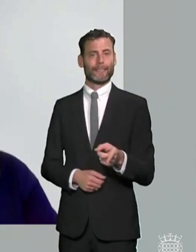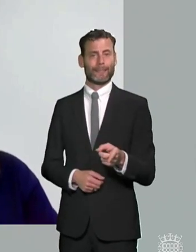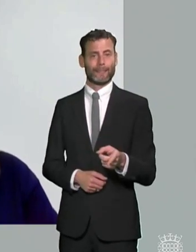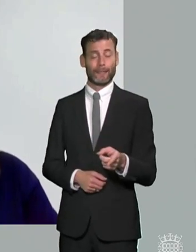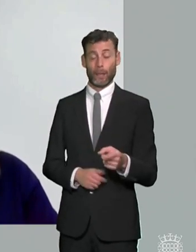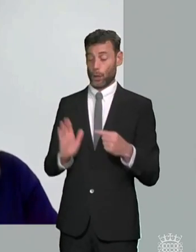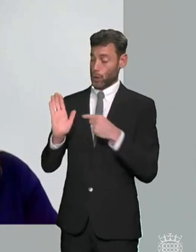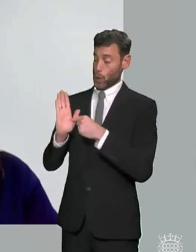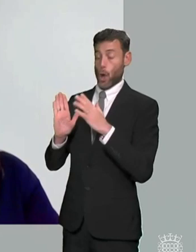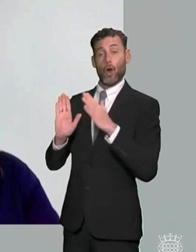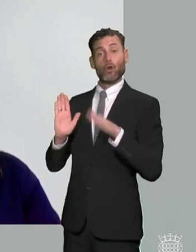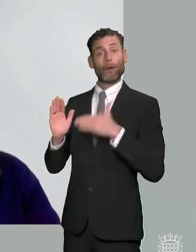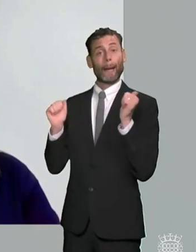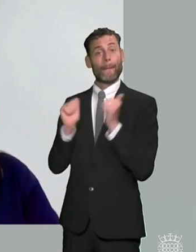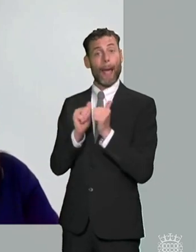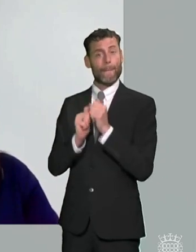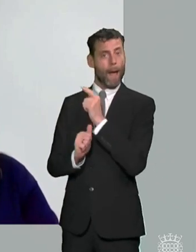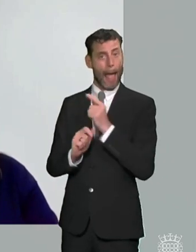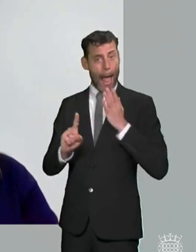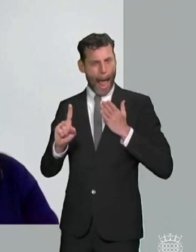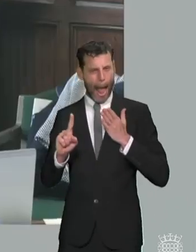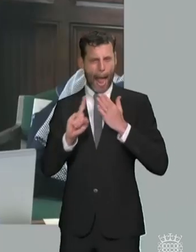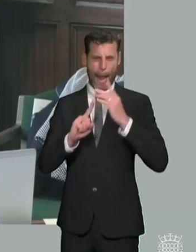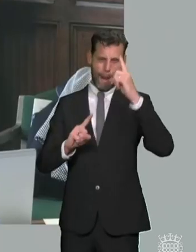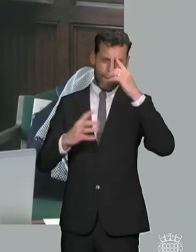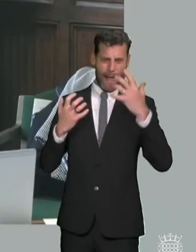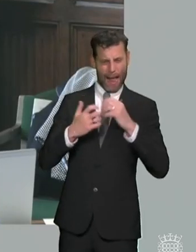and i think that's it's really important to acknowledge that